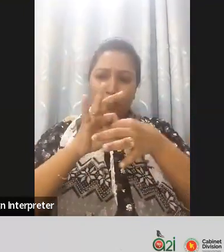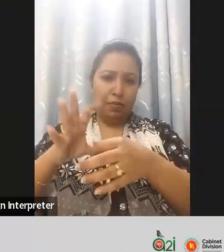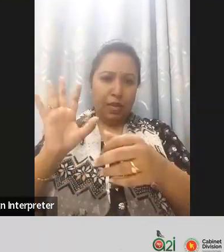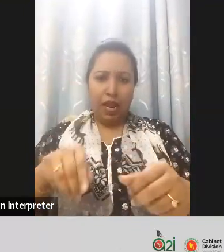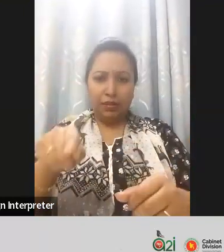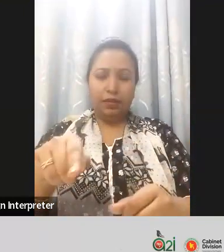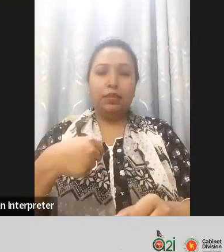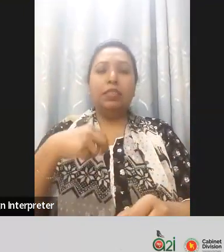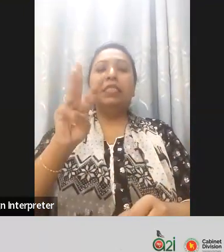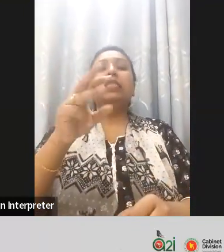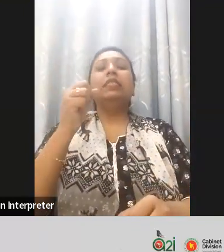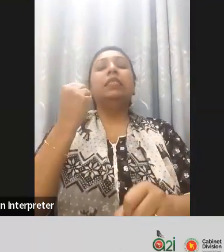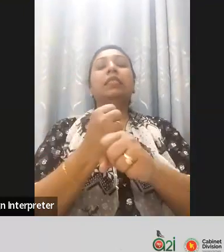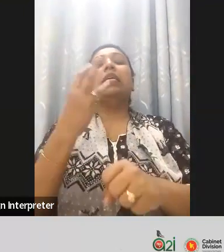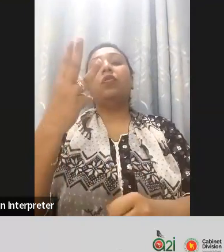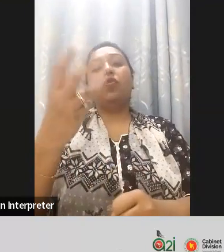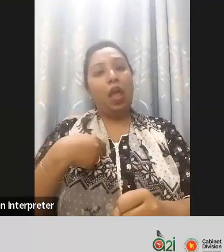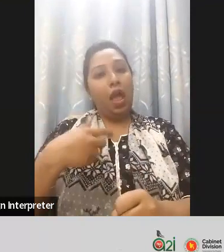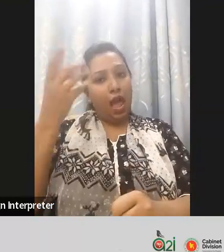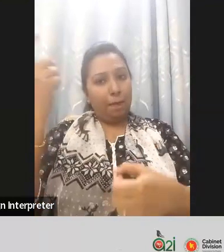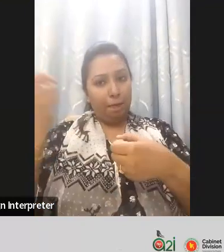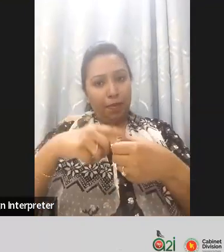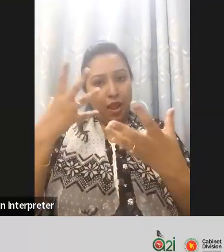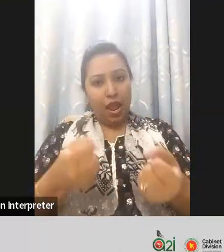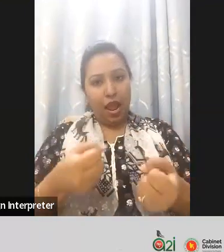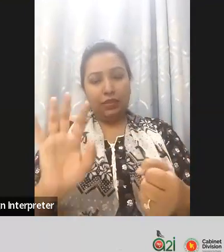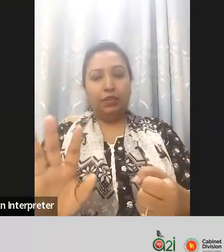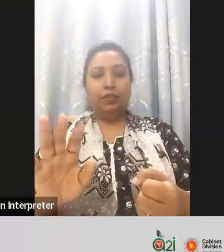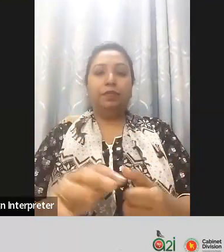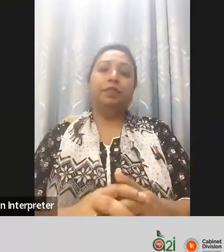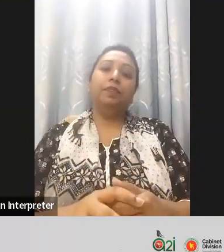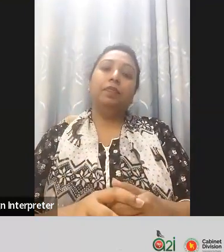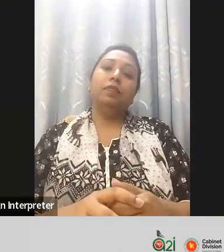for this Center so that's the first thing and the second thing is the South South Network or